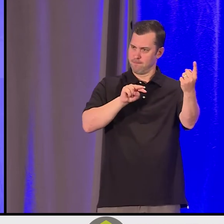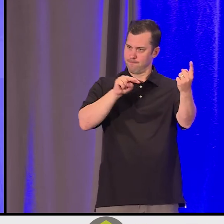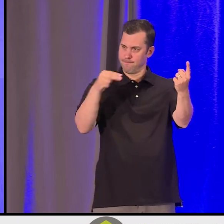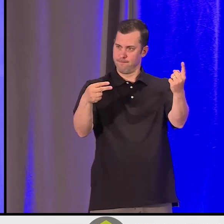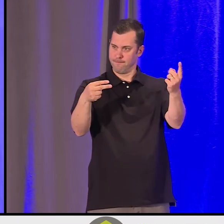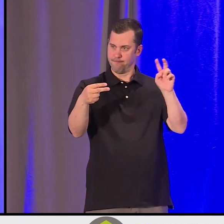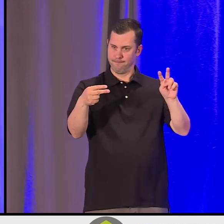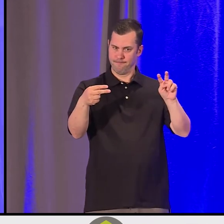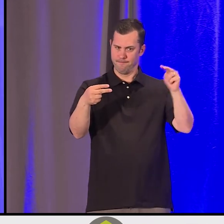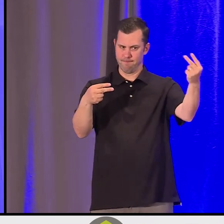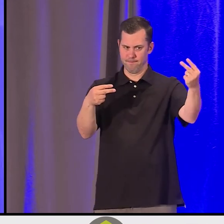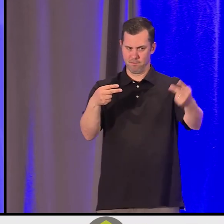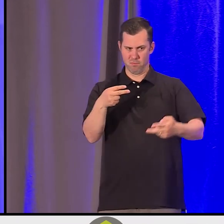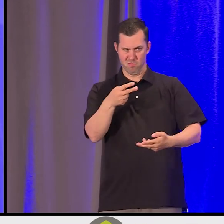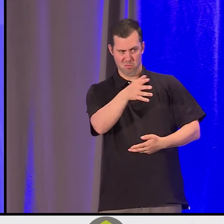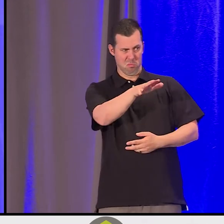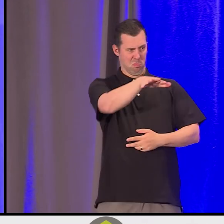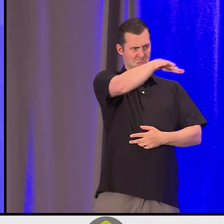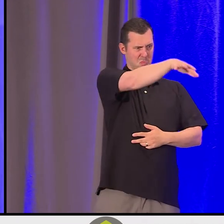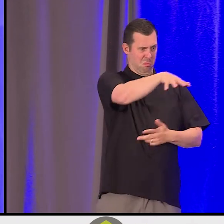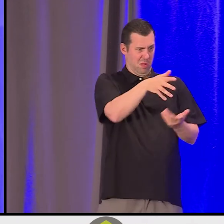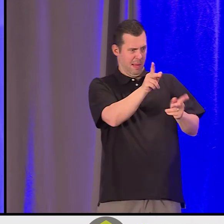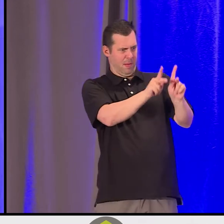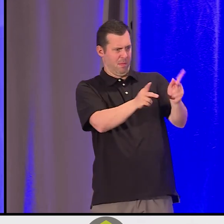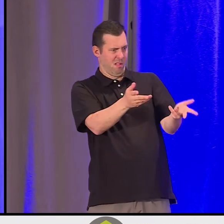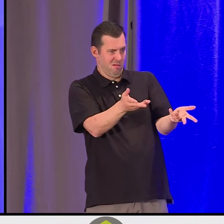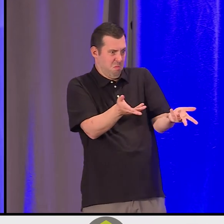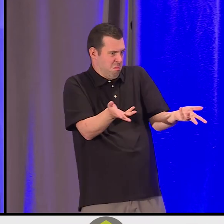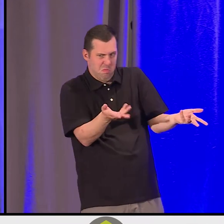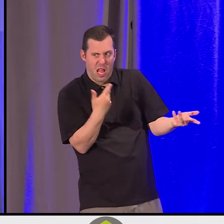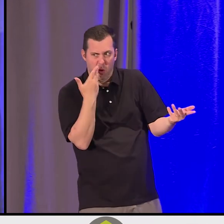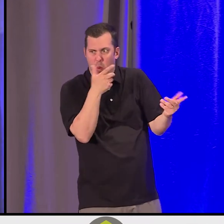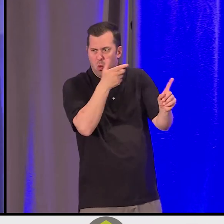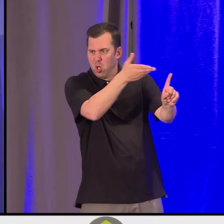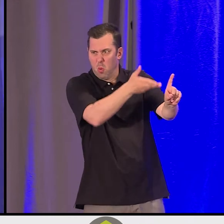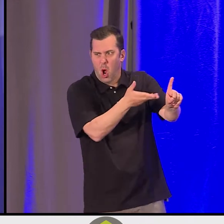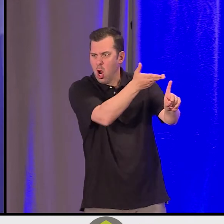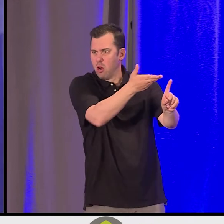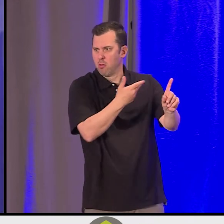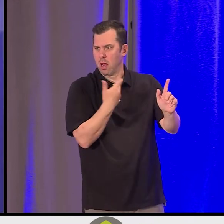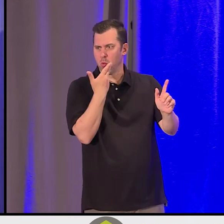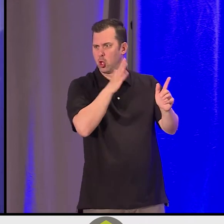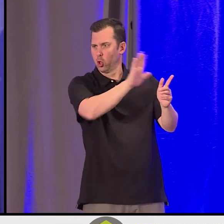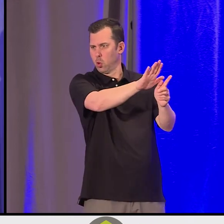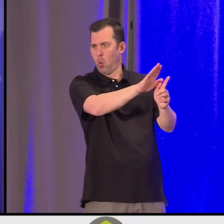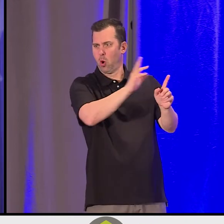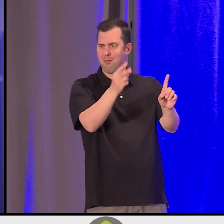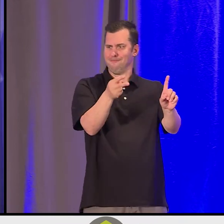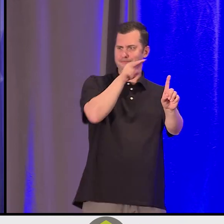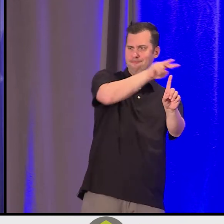no idea what their reality might be like. Taking the time to literally see the world through their eyes and through their heart,